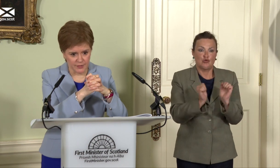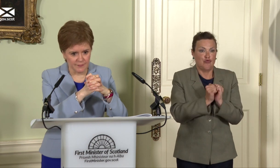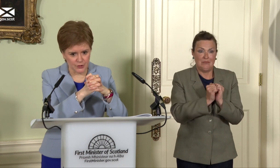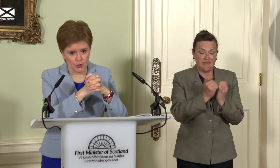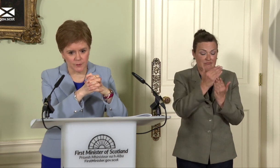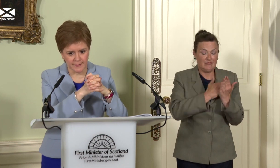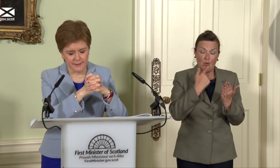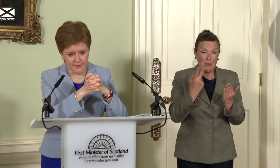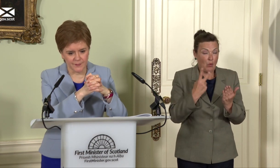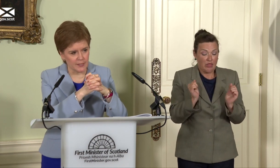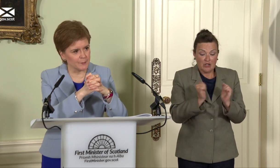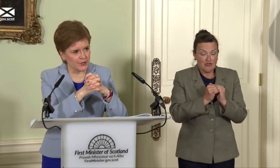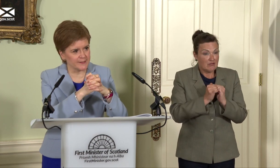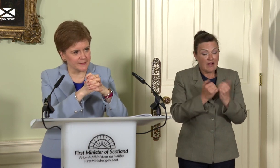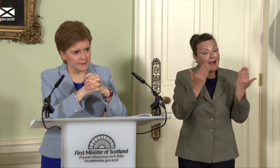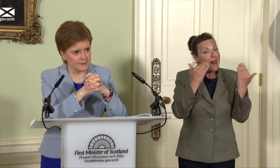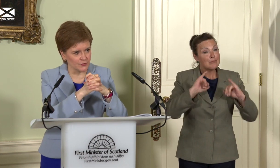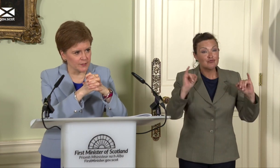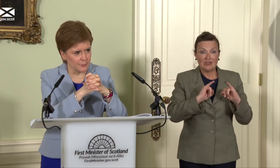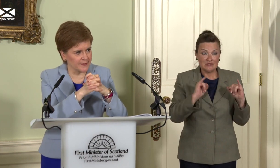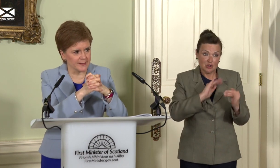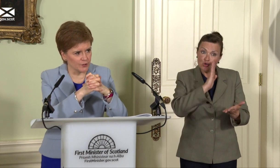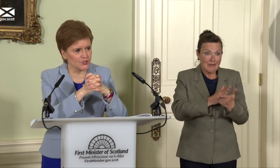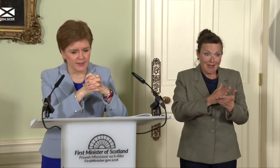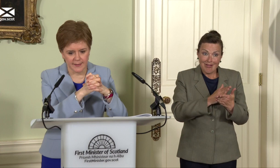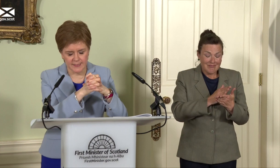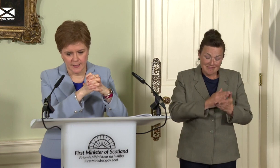very strongly that the climate crisis is real and pressing and urgent. And,